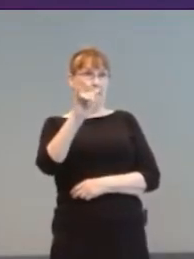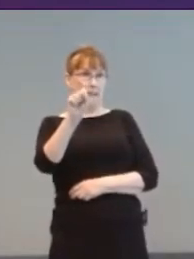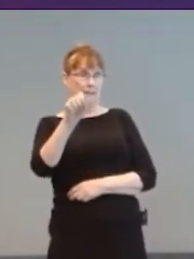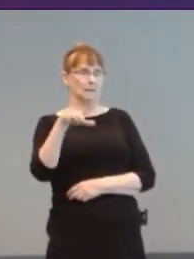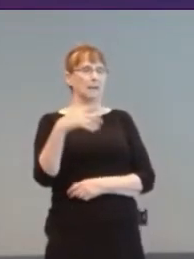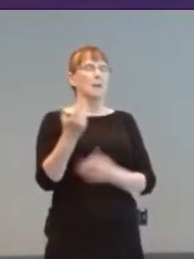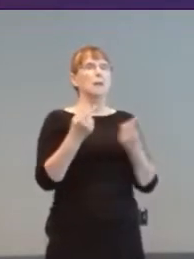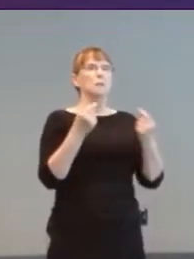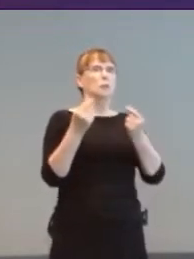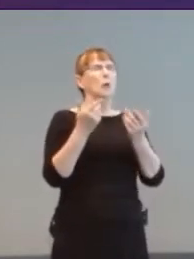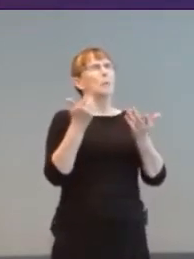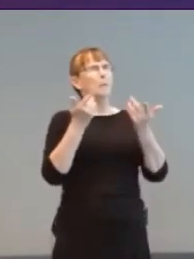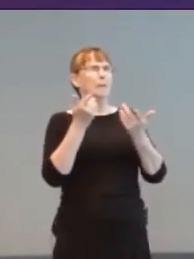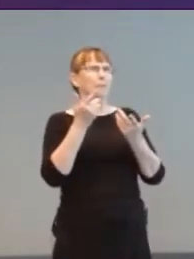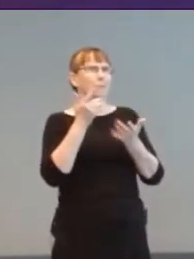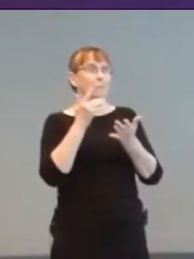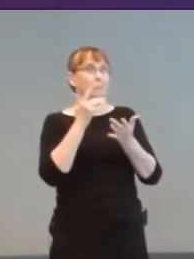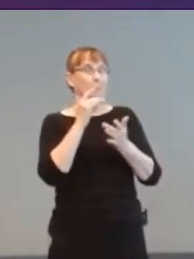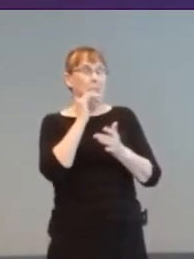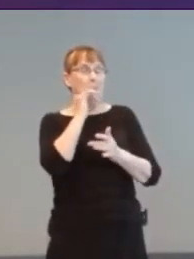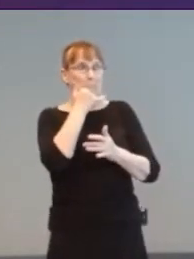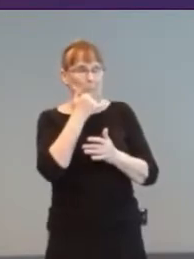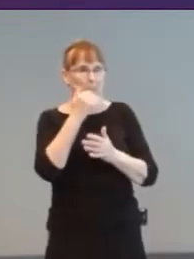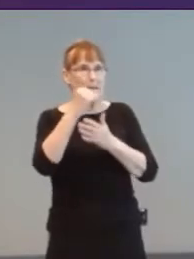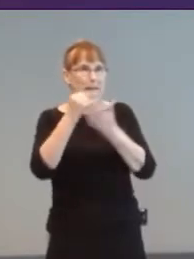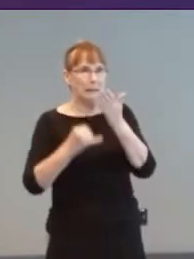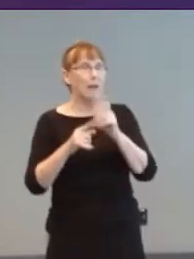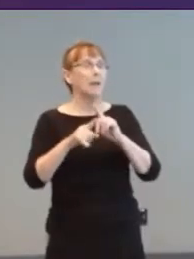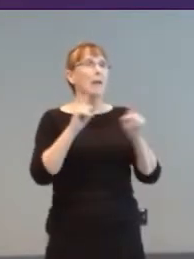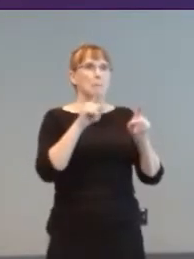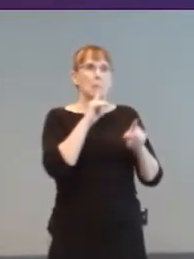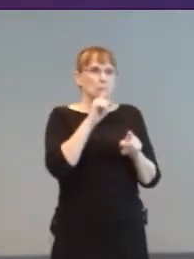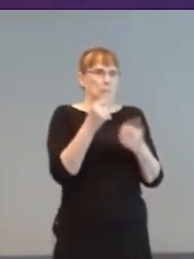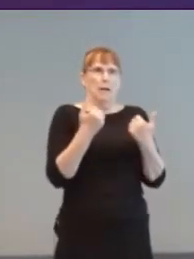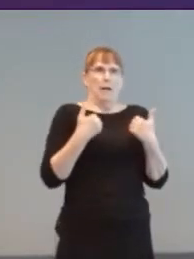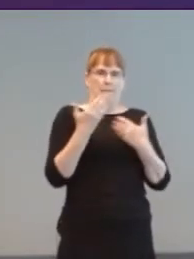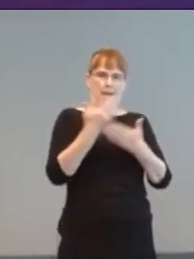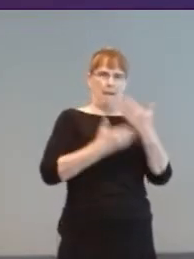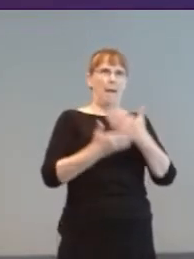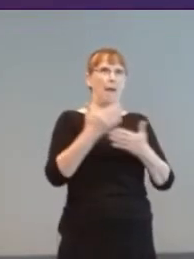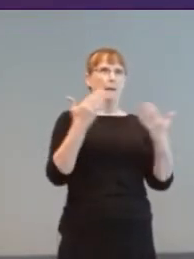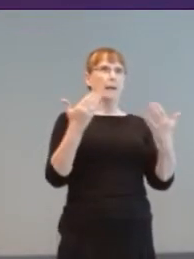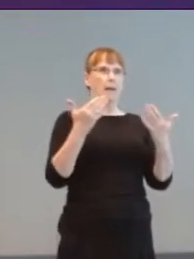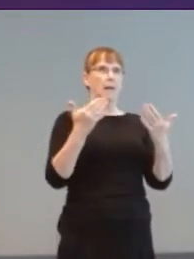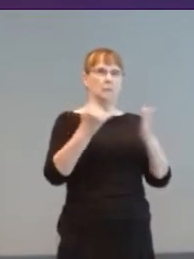accident than design. It inspired handheld electronic Simon which is still made today.